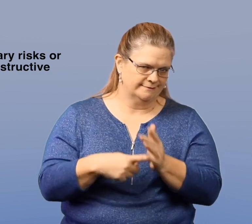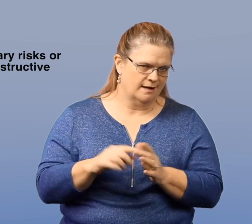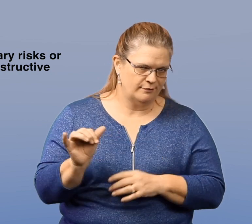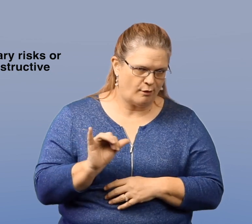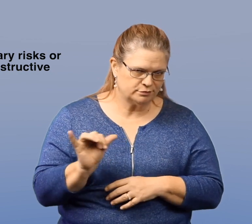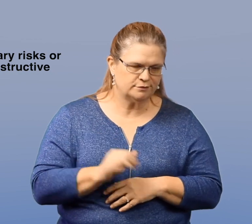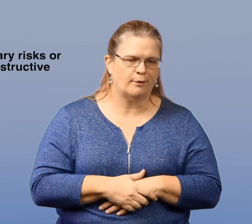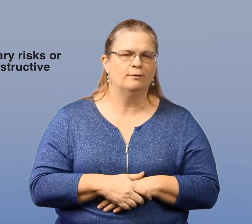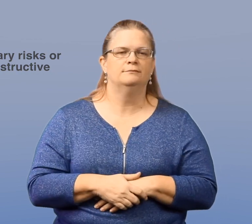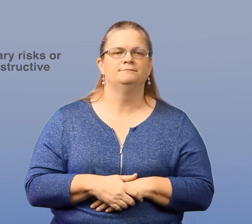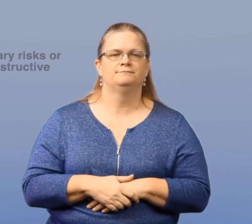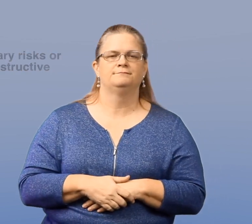warning sign.